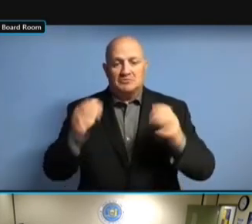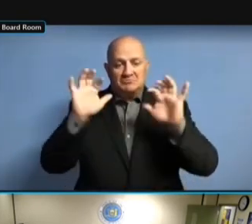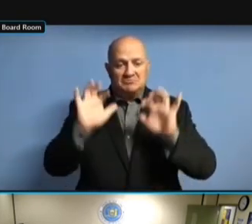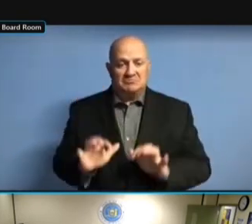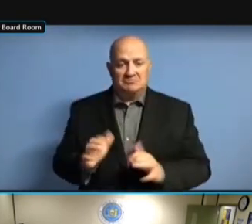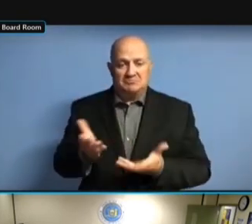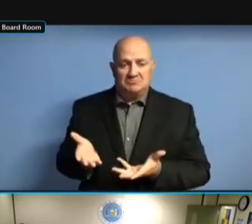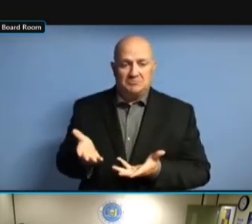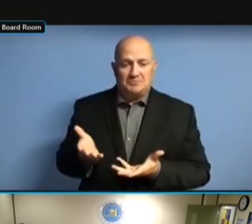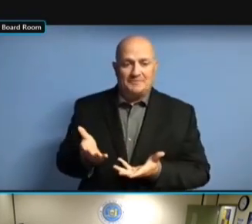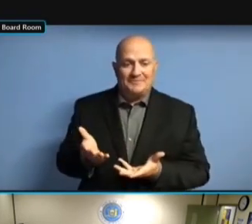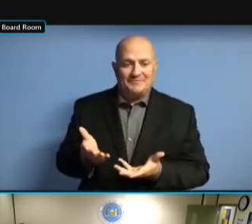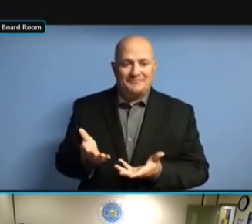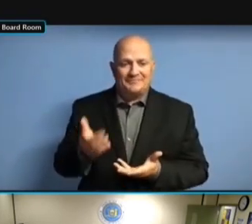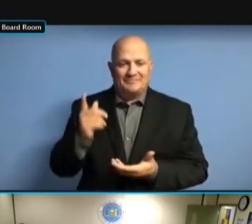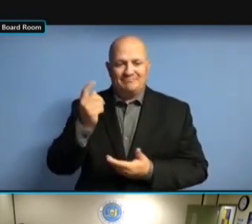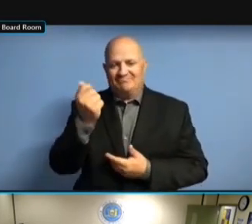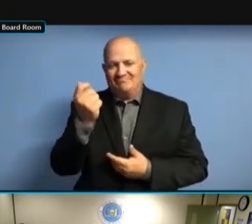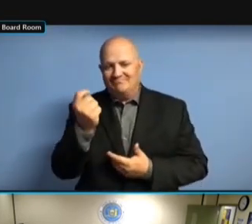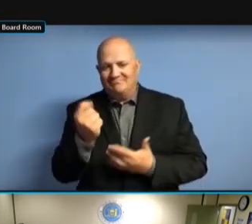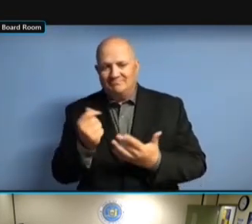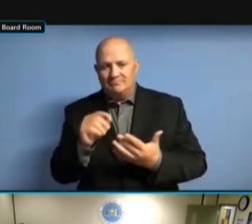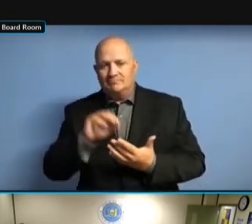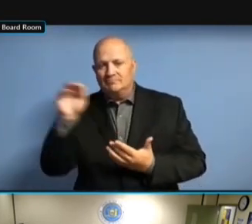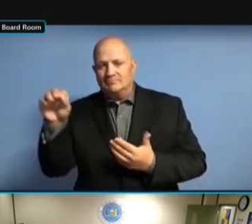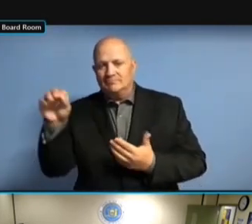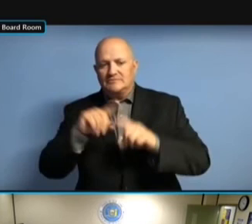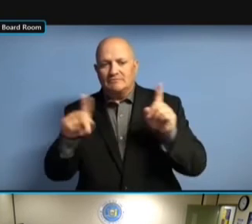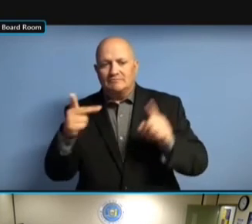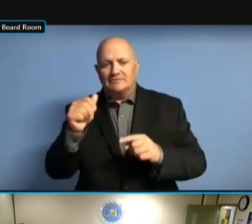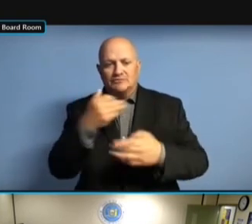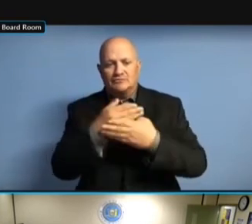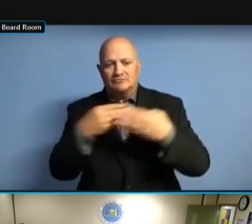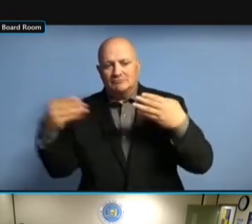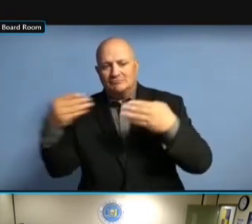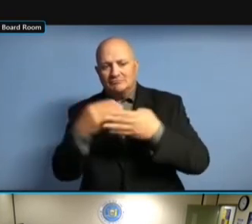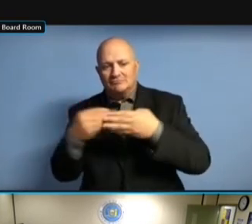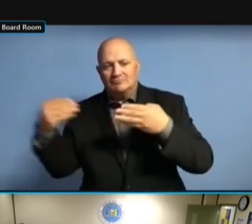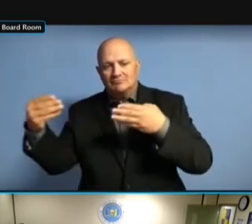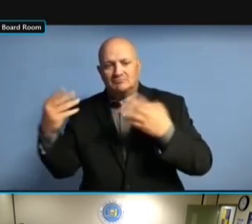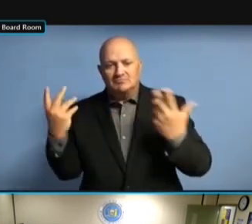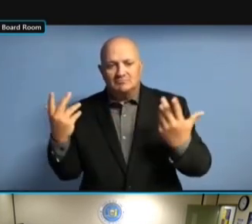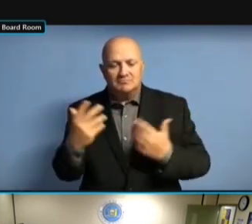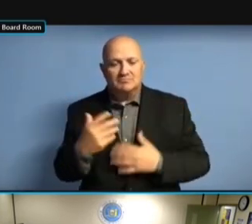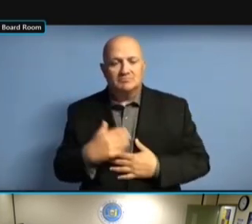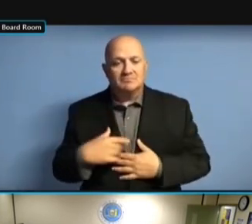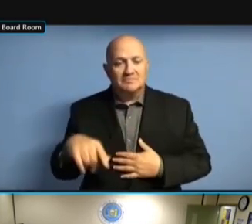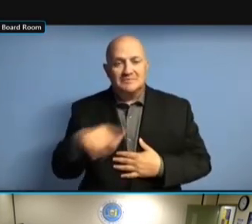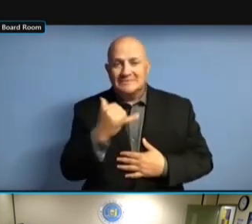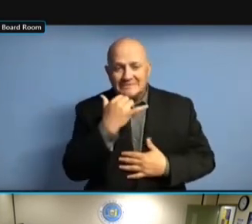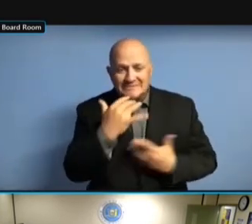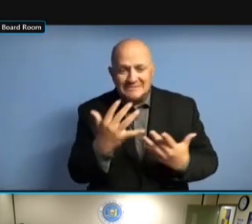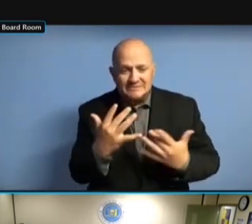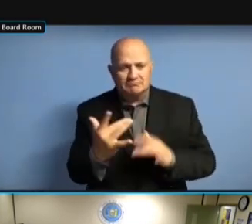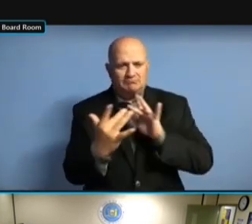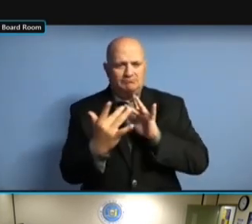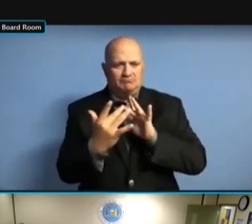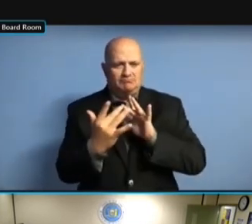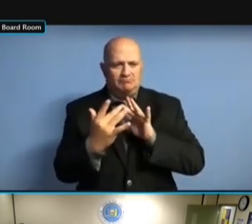YOU CAN GET BY ASKING FOR THEM. SO WE ADDED A PULLDOWN YOU CAN GET BY ASKING FOR THEM. SO WE ADDED A PULLDOWN MENU YOU CAN GET BY ASKING FOR THEM. SO WE ADDED A PULLDOWN MENU ON SO WE ADDED A PULLDOWN MENU ON SO WE ADDED A PULLDOWN MENU ON THE SO WE ADDED A PULLDOWN MENU ON THE LEFT SO WE ADDED A PULLDOWN MENU ON THE LEFT SIDE SO WE ADDED A PULLDOWN MENU ON THE LEFT SIDE UNDER SO WE ADDED A PULLDOWN MENU ON THE LEFT SIDE UNDER CAMPAIGN THE LEFT SIDE UNDER CAMPAIGN THE LEFT SIDE UNDER CAMPAIGN FINANCE. FINANCE. FINANCE. SO FINANCE. SO YOU FINANCE. SO YOU CAN FINANCE. SO YOU CAN GO FINANCE. SO YOU CAN GO EITHER FINANCE. SO YOU CAN GO EITHER TO FINANCE. SO YOU CAN GO EITHER TO THE FINANCE. SO YOU CAN GO EITHER TO THE MAIN SO YOU CAN GO EITHER TO THE MAIN SO YOU CAN GO EITHER TO THE MAIN CAMPAIGN SO YOU CAN GO EITHER TO THE MAIN CAMPAIGN FINANCE SO YOU CAN GO EITHER TO THE MAIN CAMPAIGN FINANCE PAGE SO YOU CAN GO EITHER TO THE MAIN CAMPAIGN FINANCE PAGE OR CAMPAIGN FINANCE PAGE OR CAMPAIGN FINANCE PAGE OR DIRECTLY